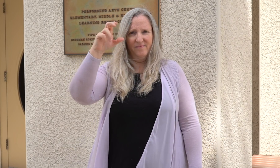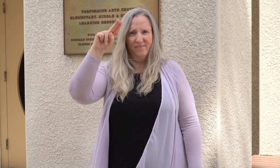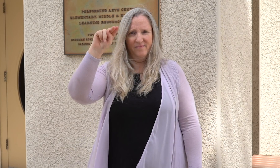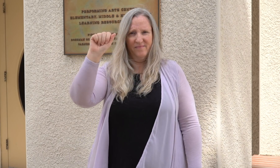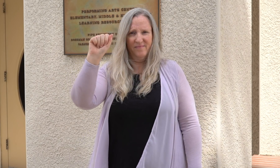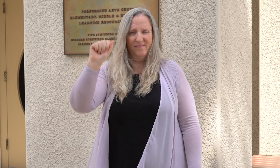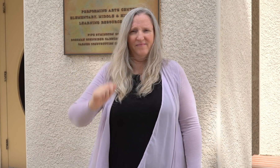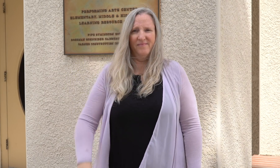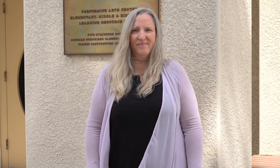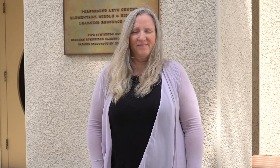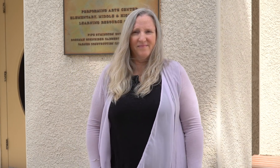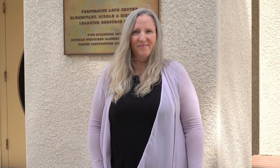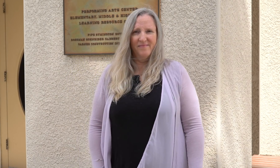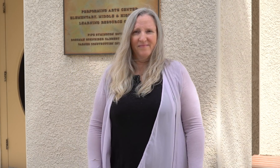THE PRINCIPAL KELLY CREASY.